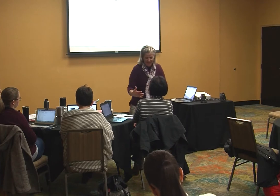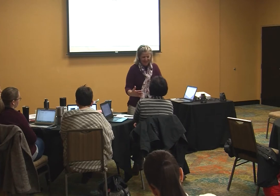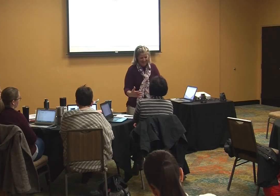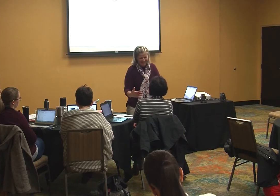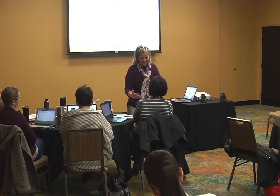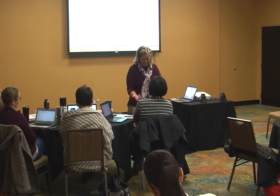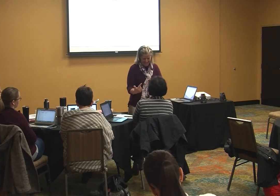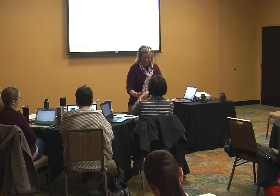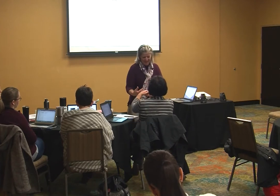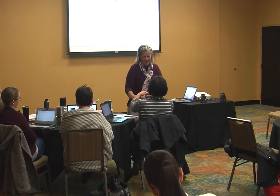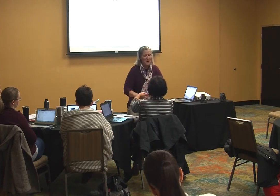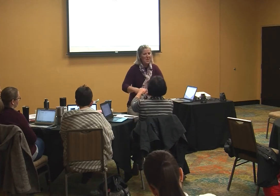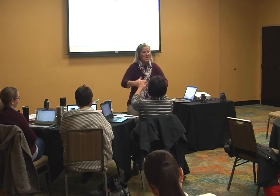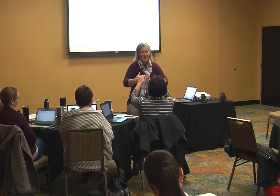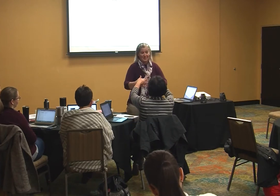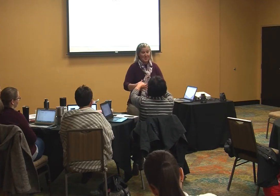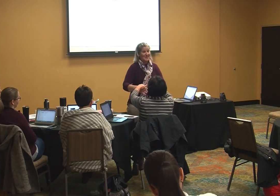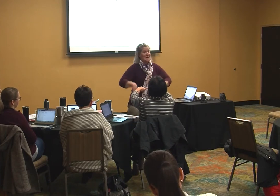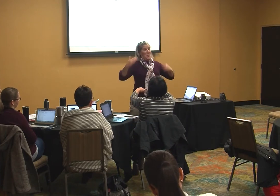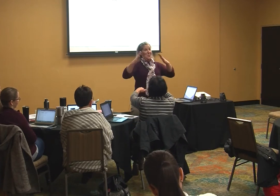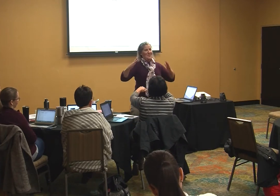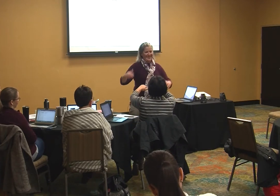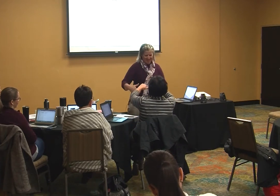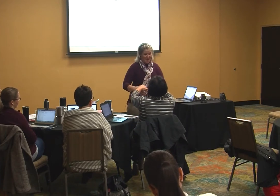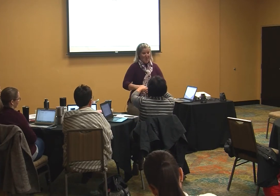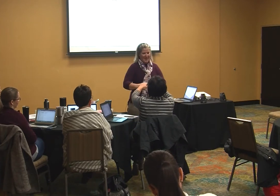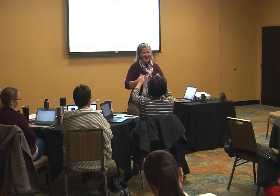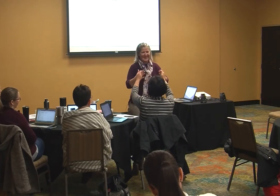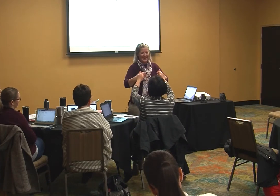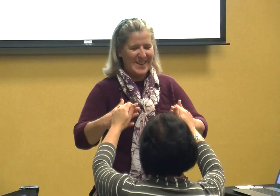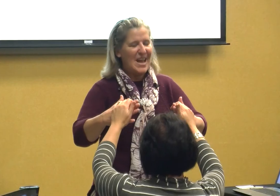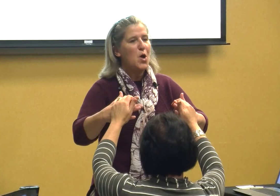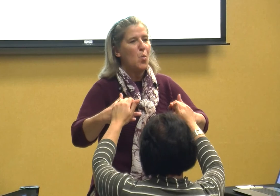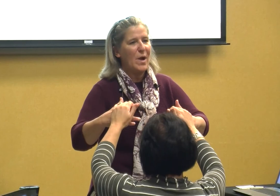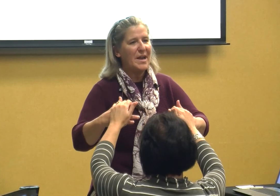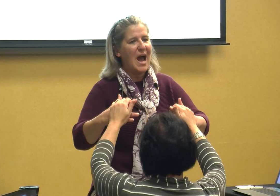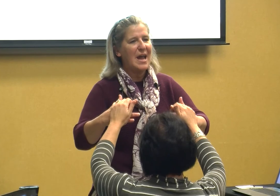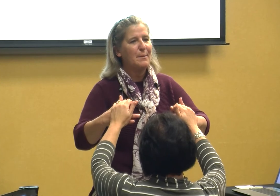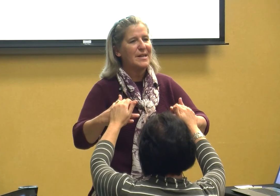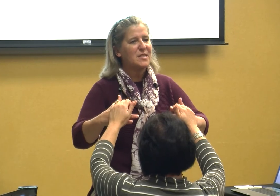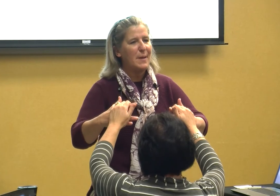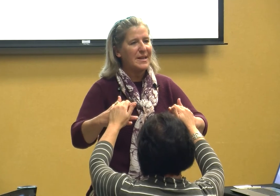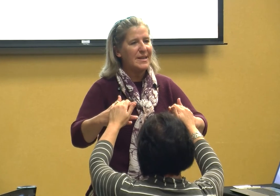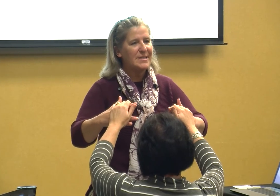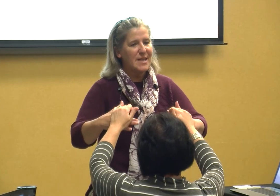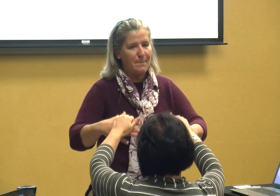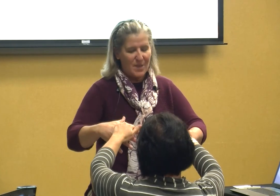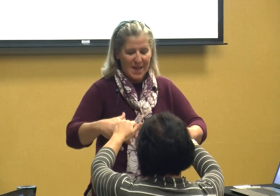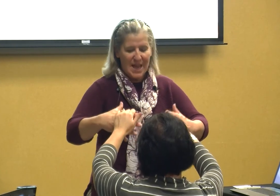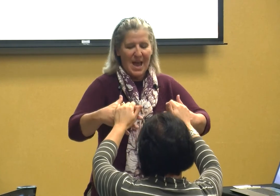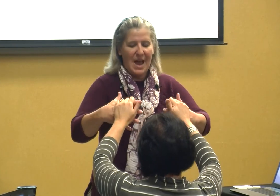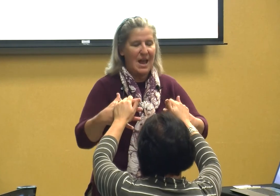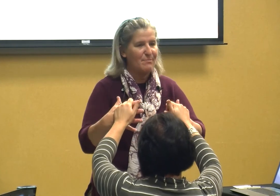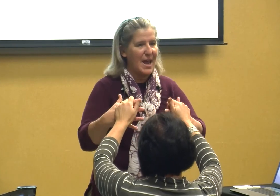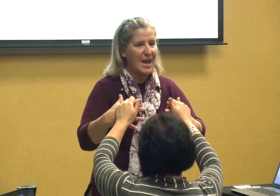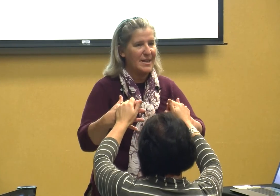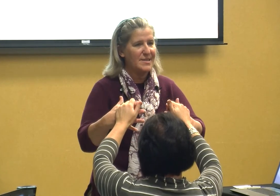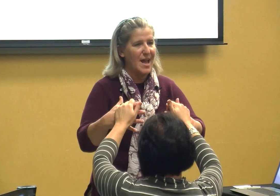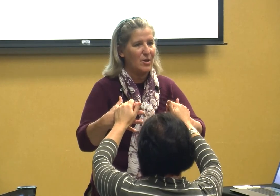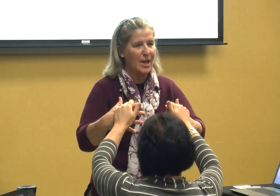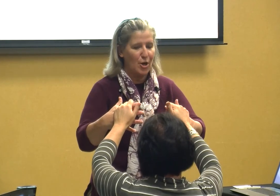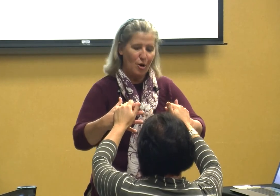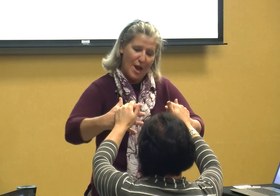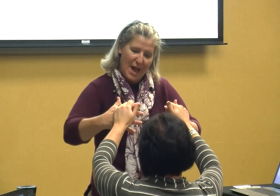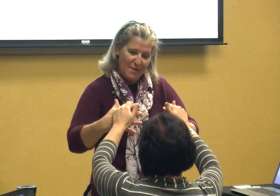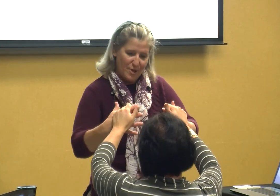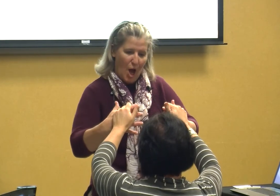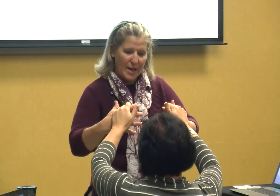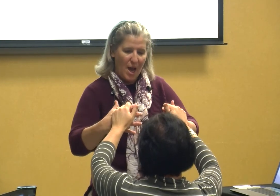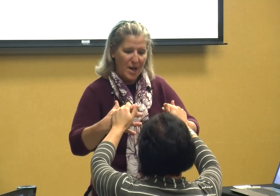oh she was like oh I'm on when I am expecting something I have my hands out here I've got kind